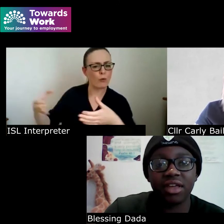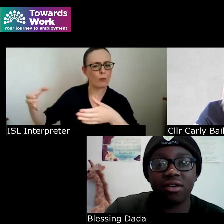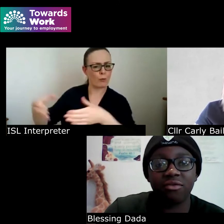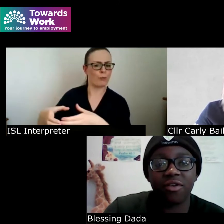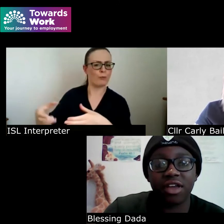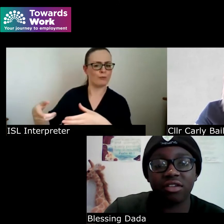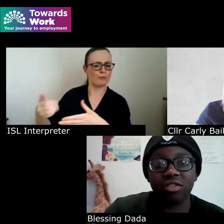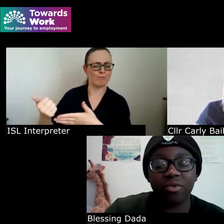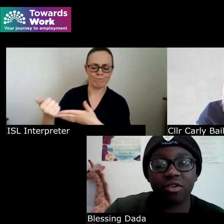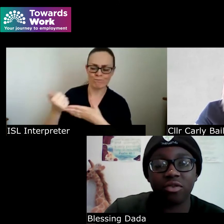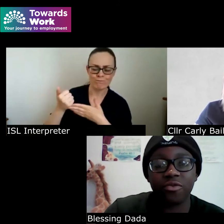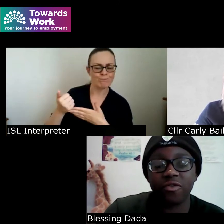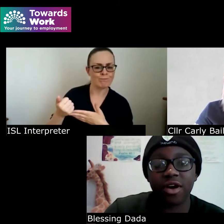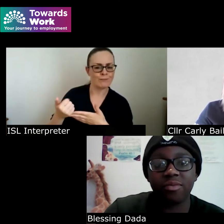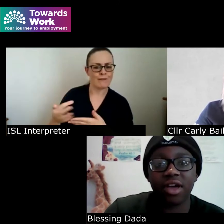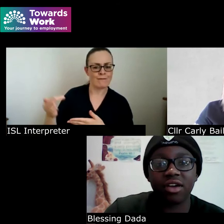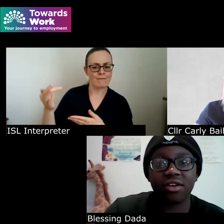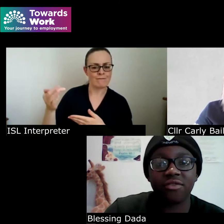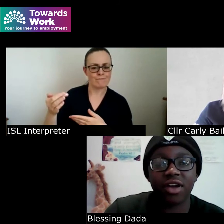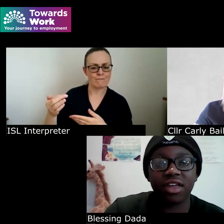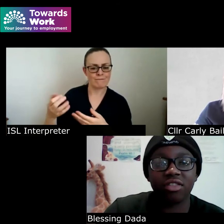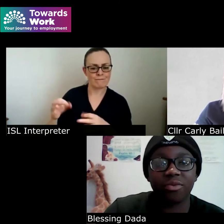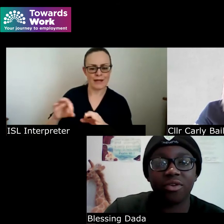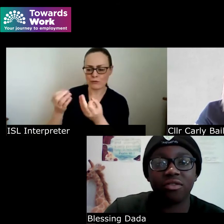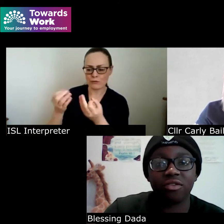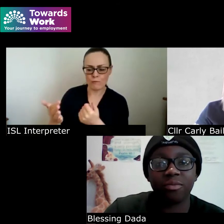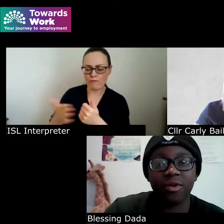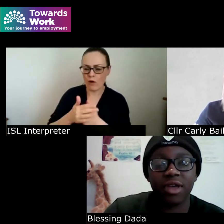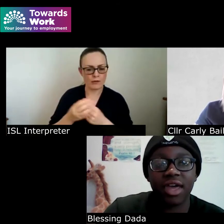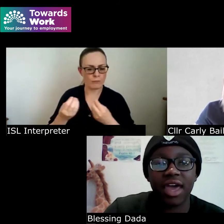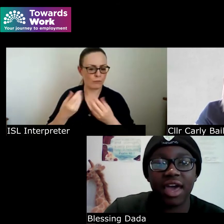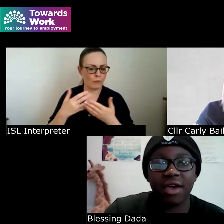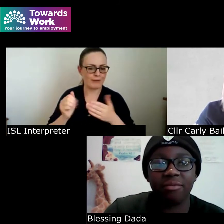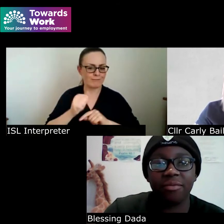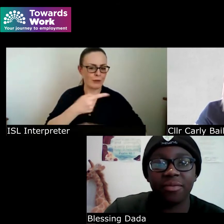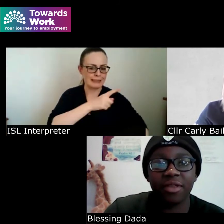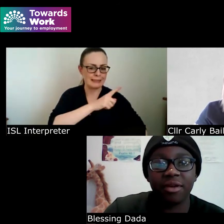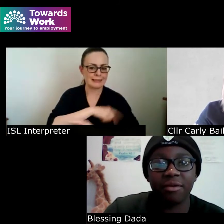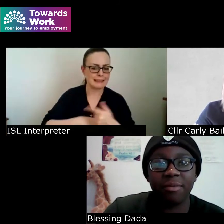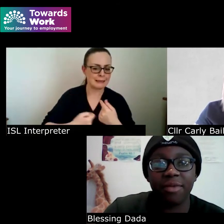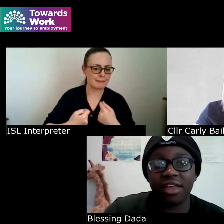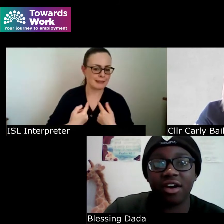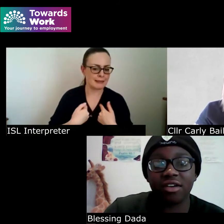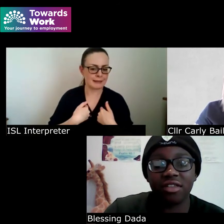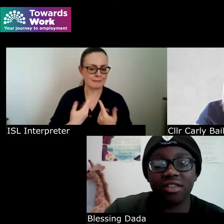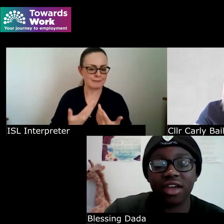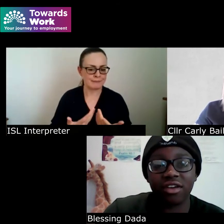know finding a support group for fibromyalgia finding a support group and in the autistic